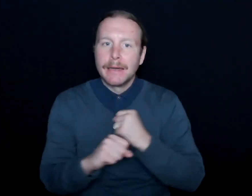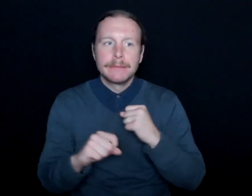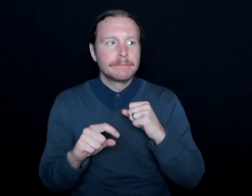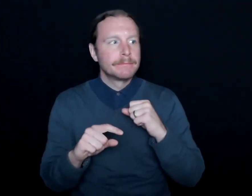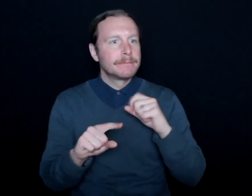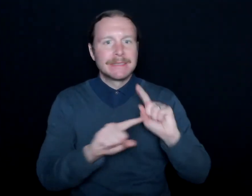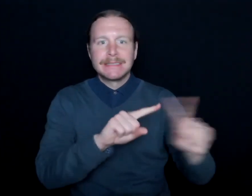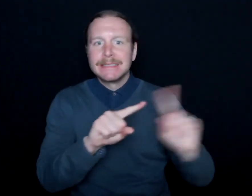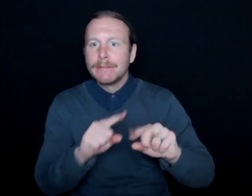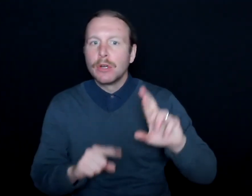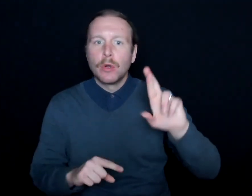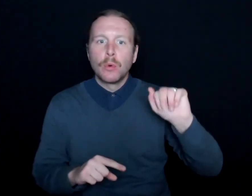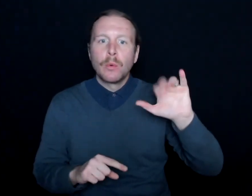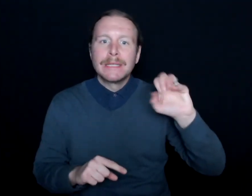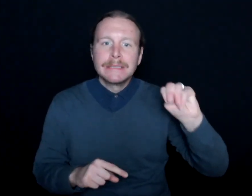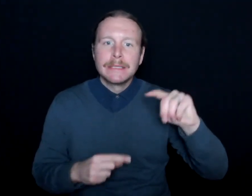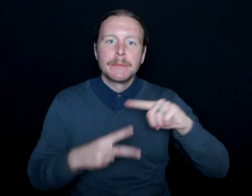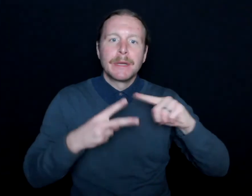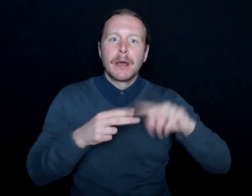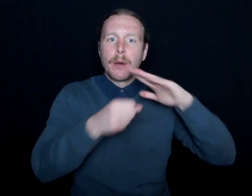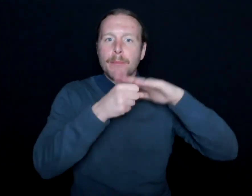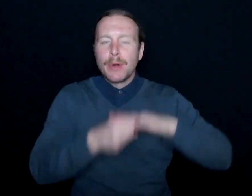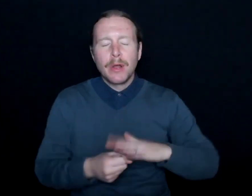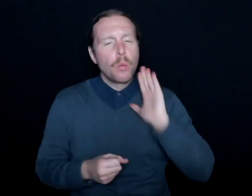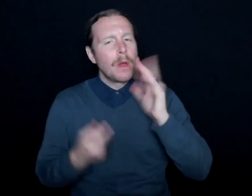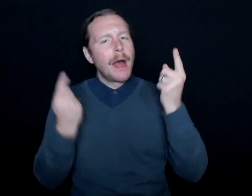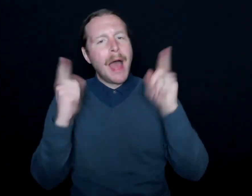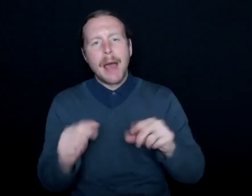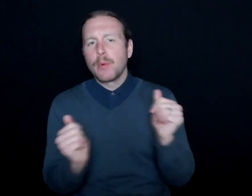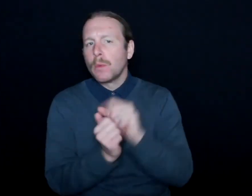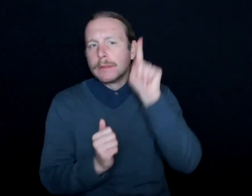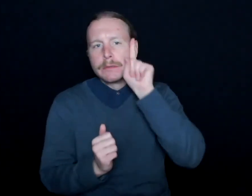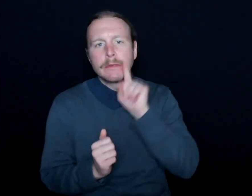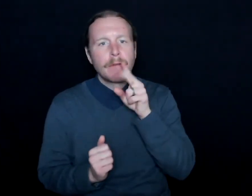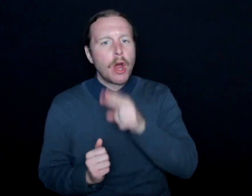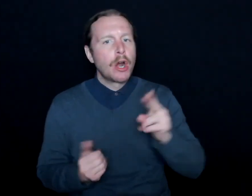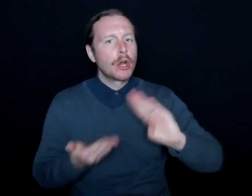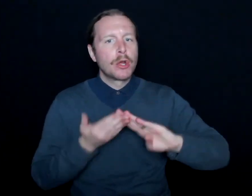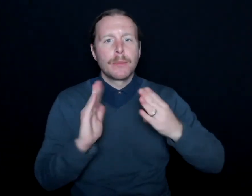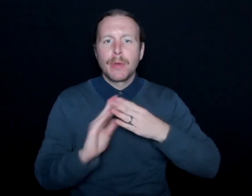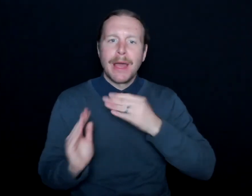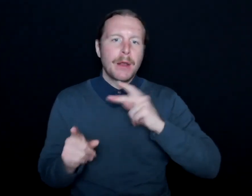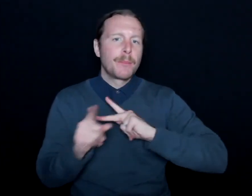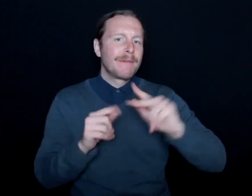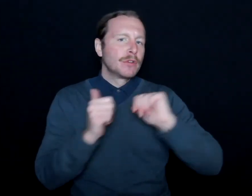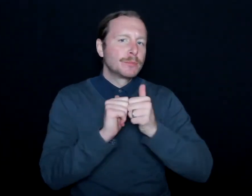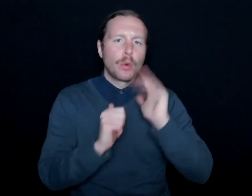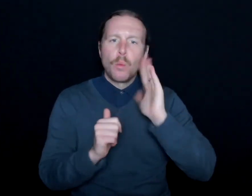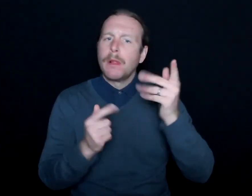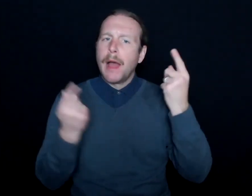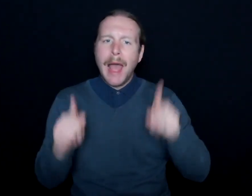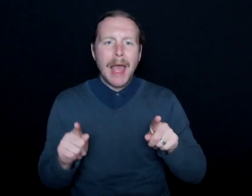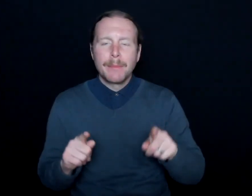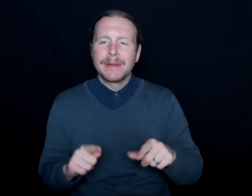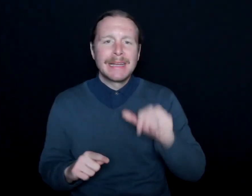of racism and oppression. That's going to happen with the deaf community and professional sports, and not taking it so personal,